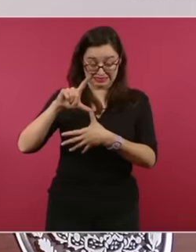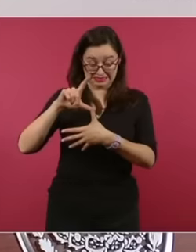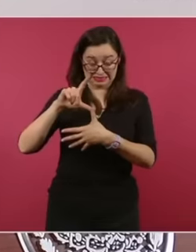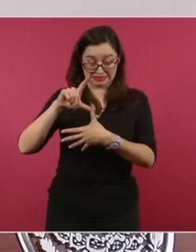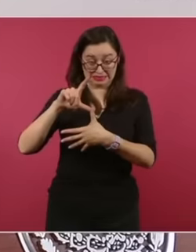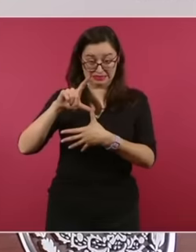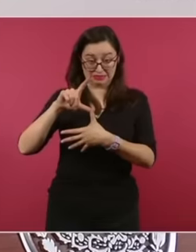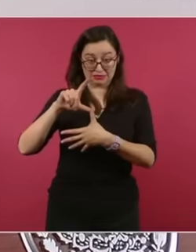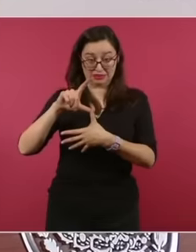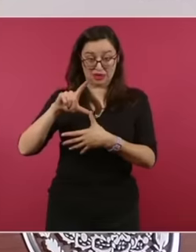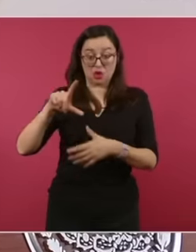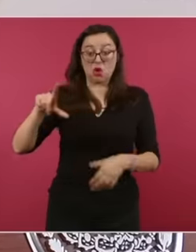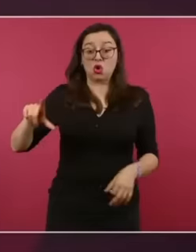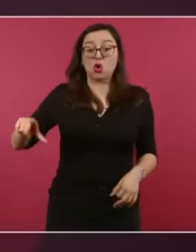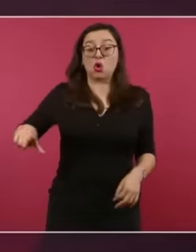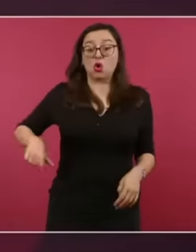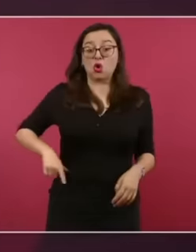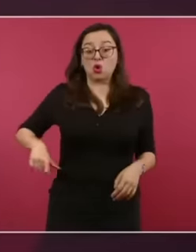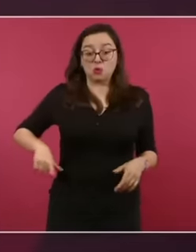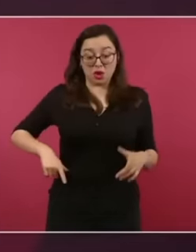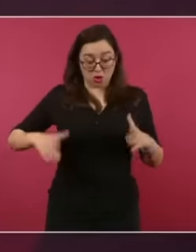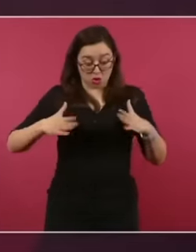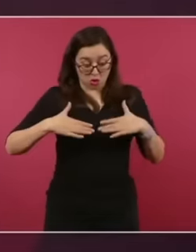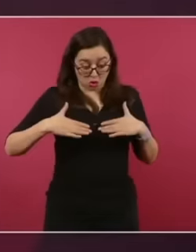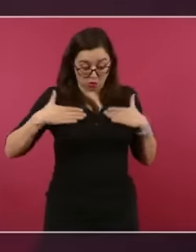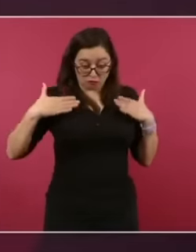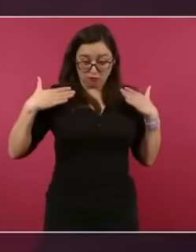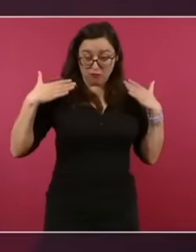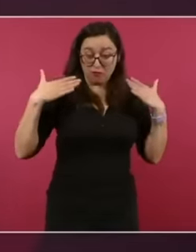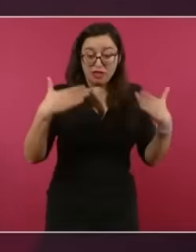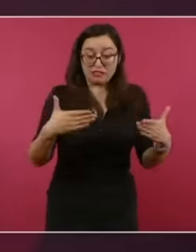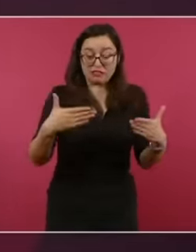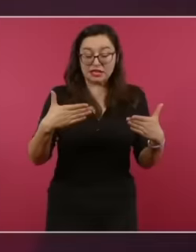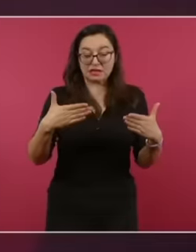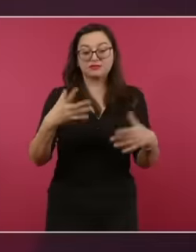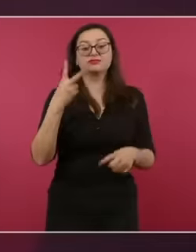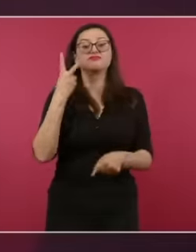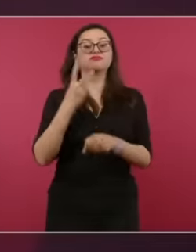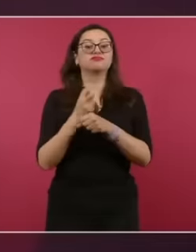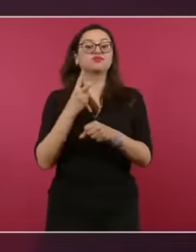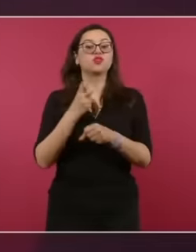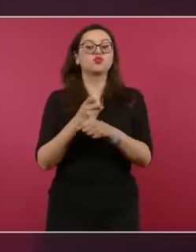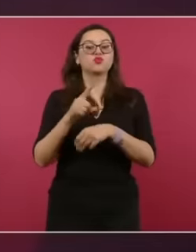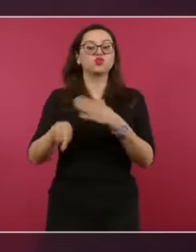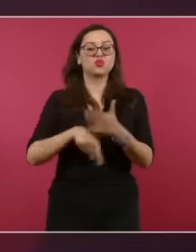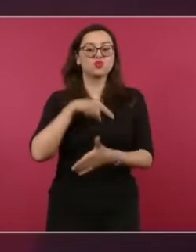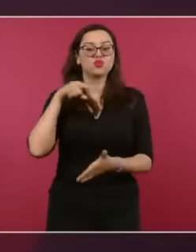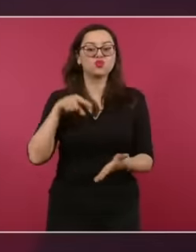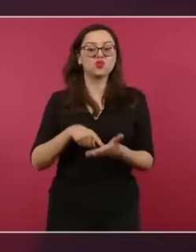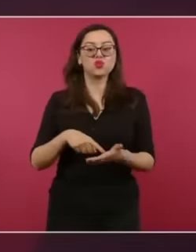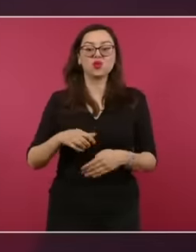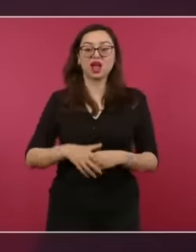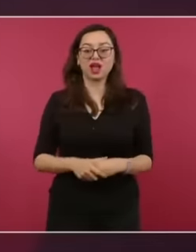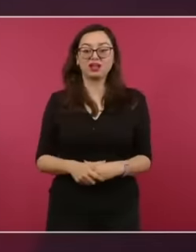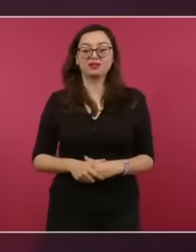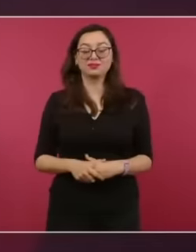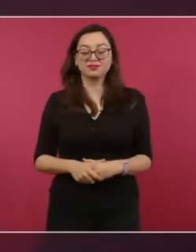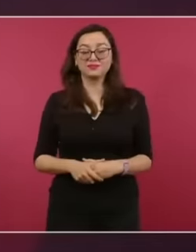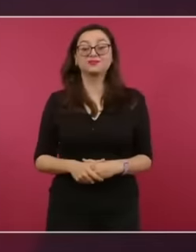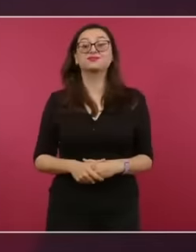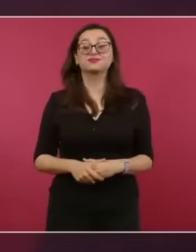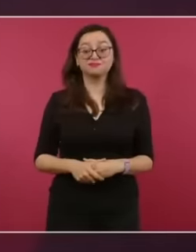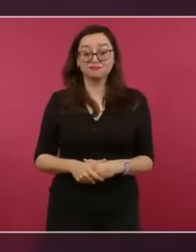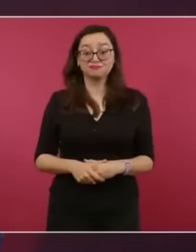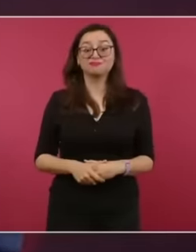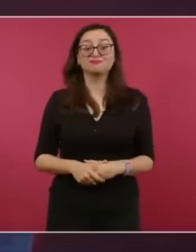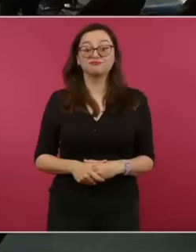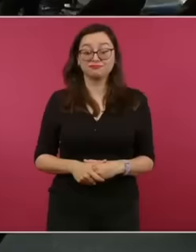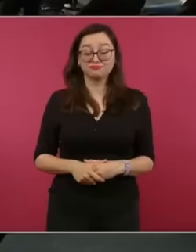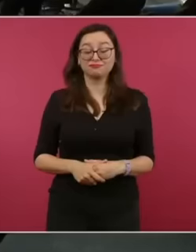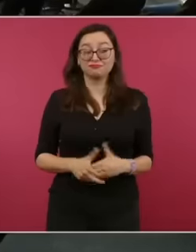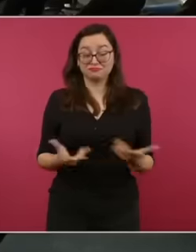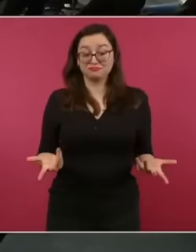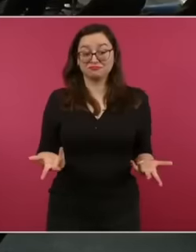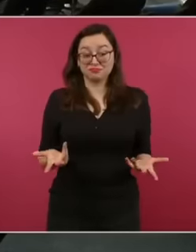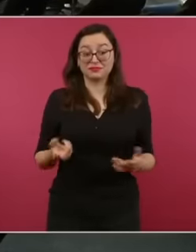with the most reliable government is how things have changed int well this is why